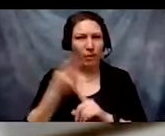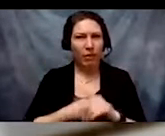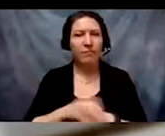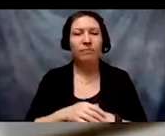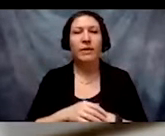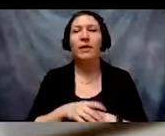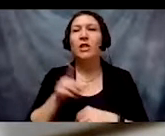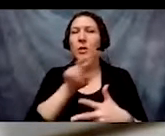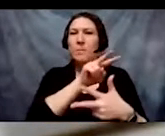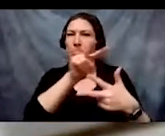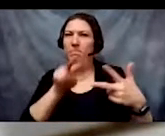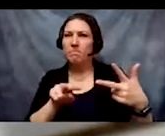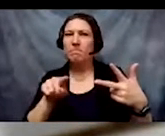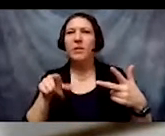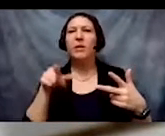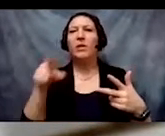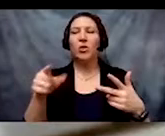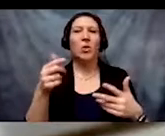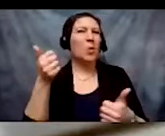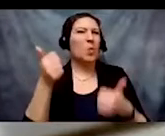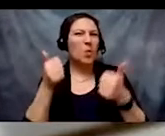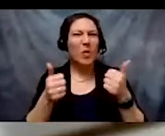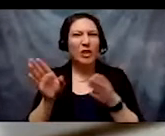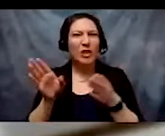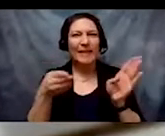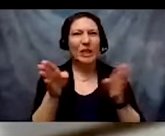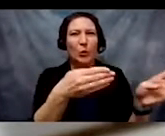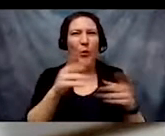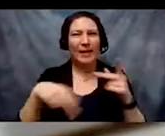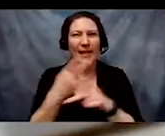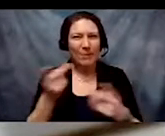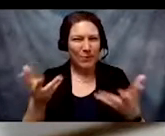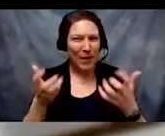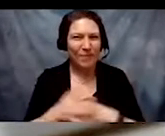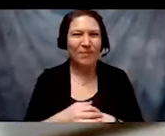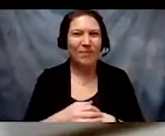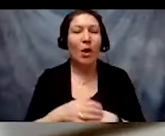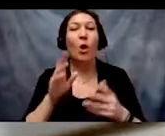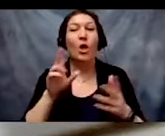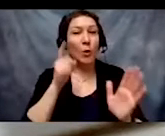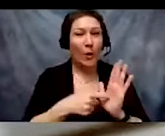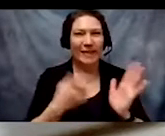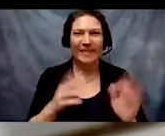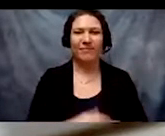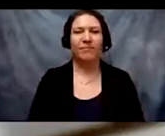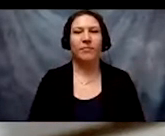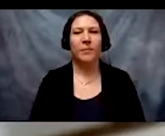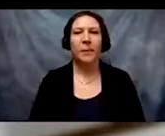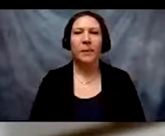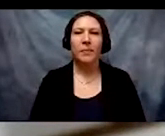spot above? Again, anyone wanting ASL interpretation or live captioning, please switch to breakout room 1.